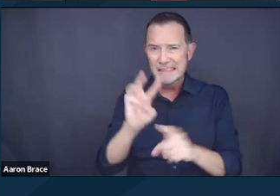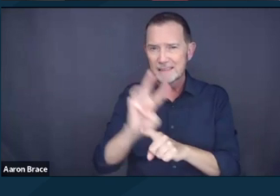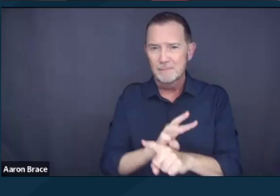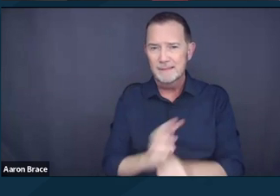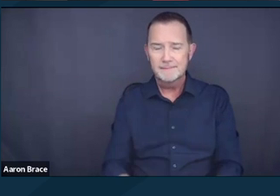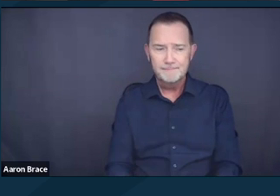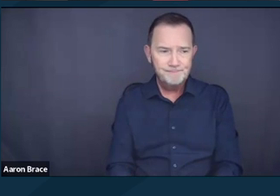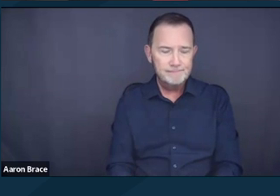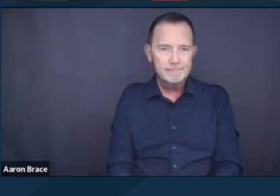Next slide please.